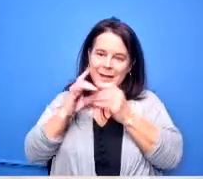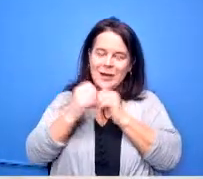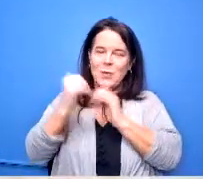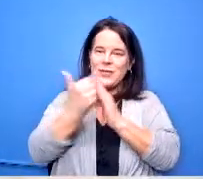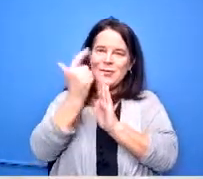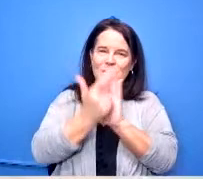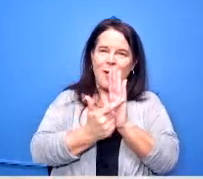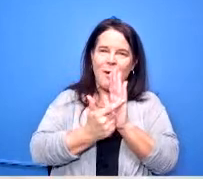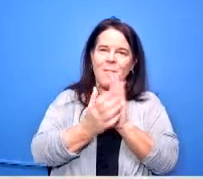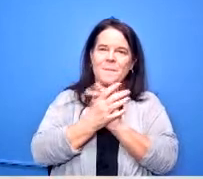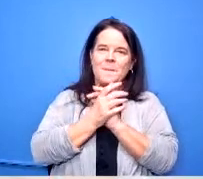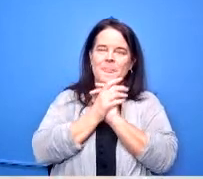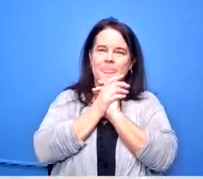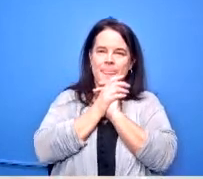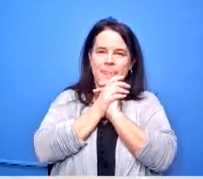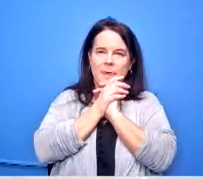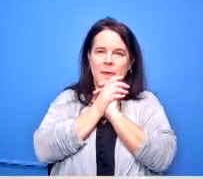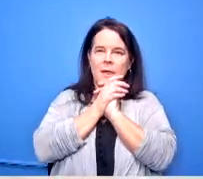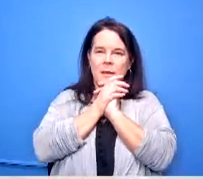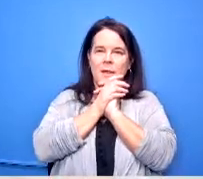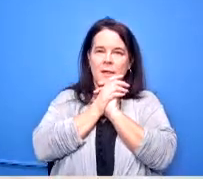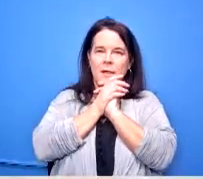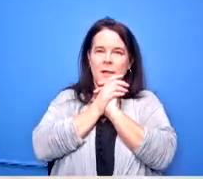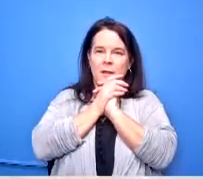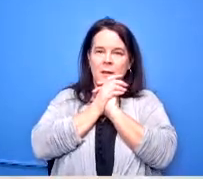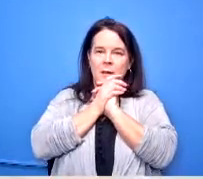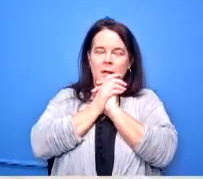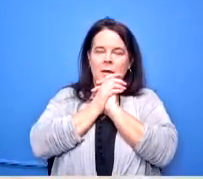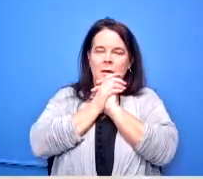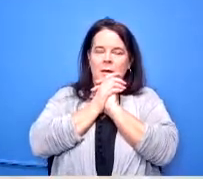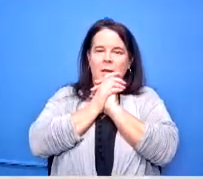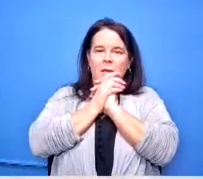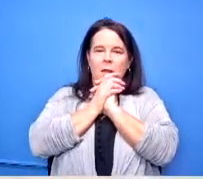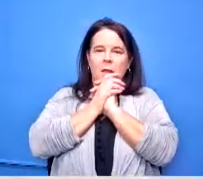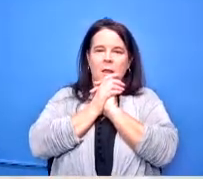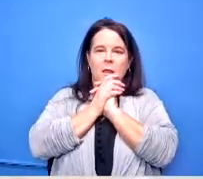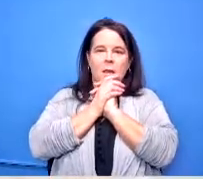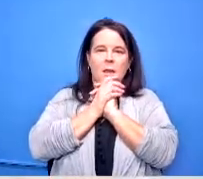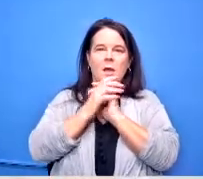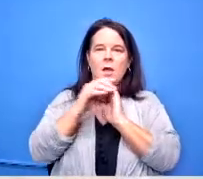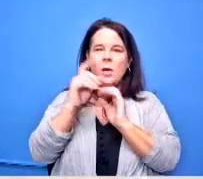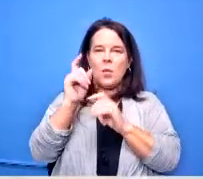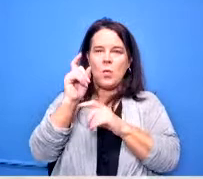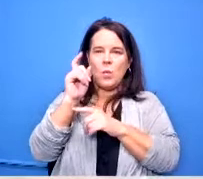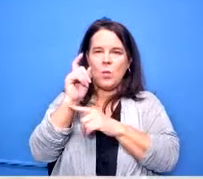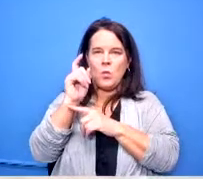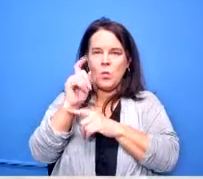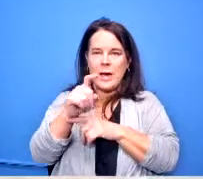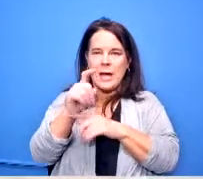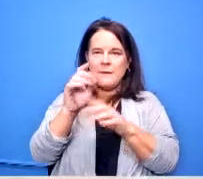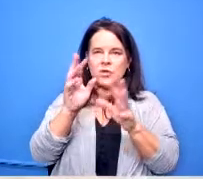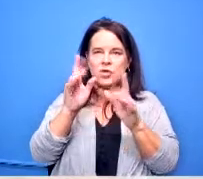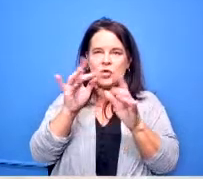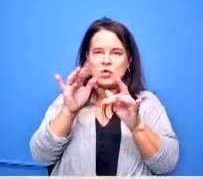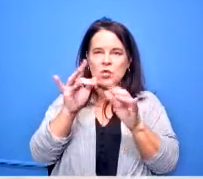we're supposed to take their start times and work around their start times and in some of our cases